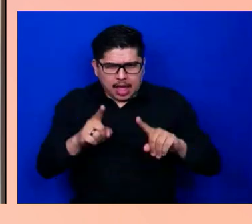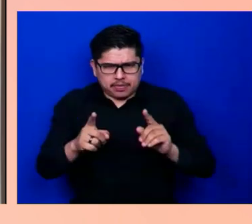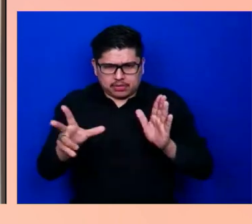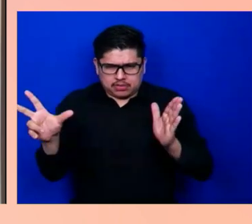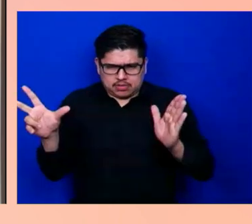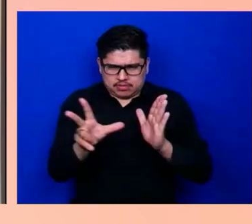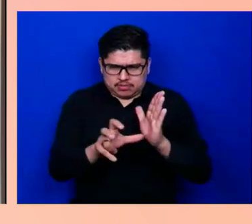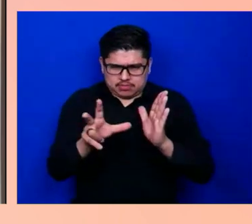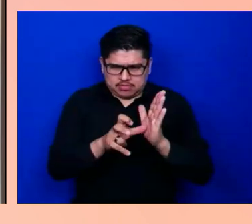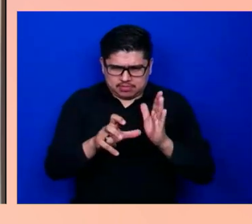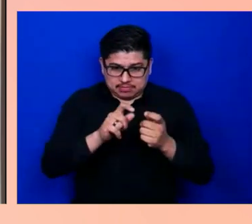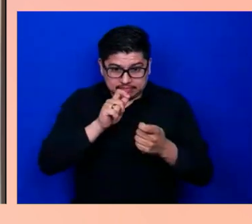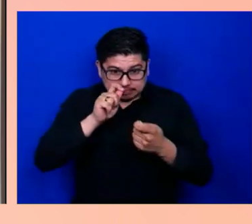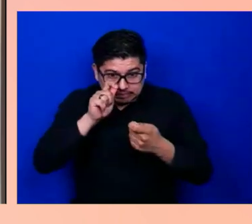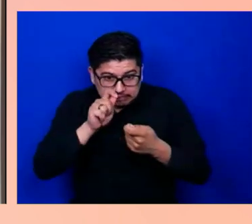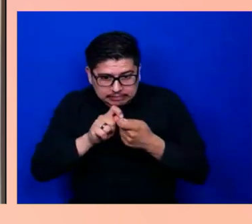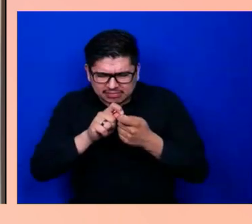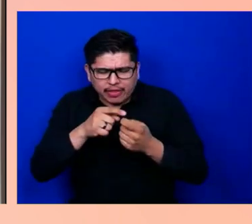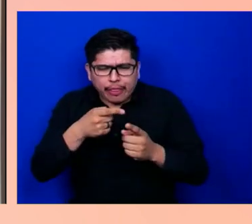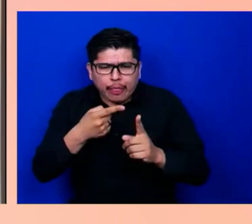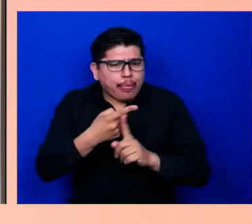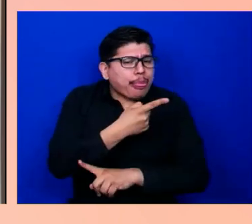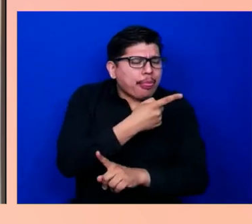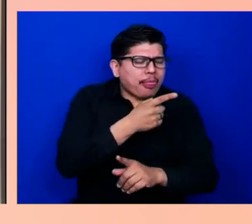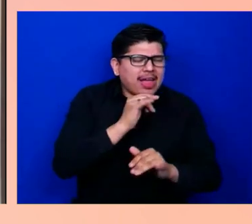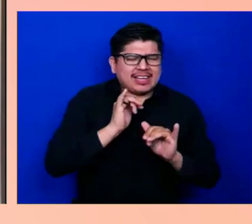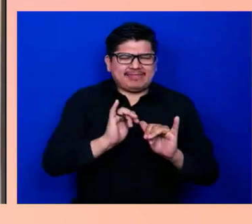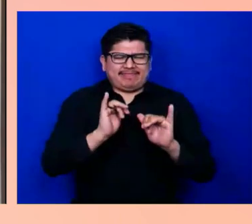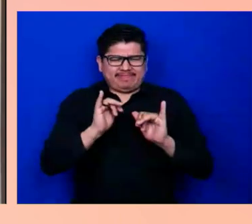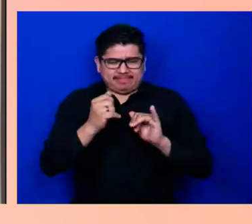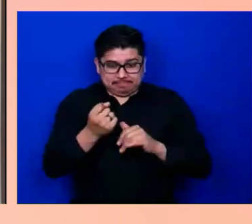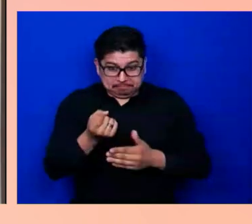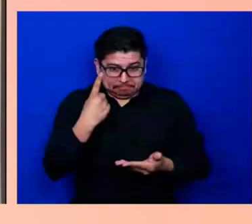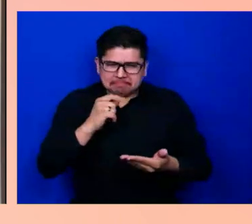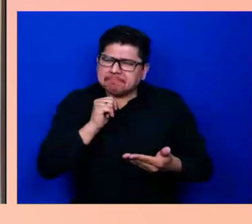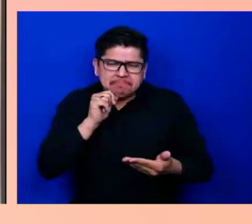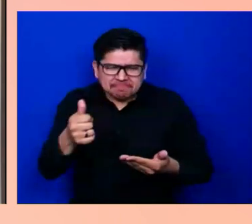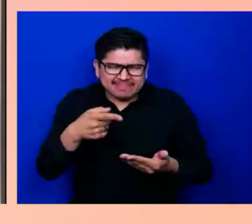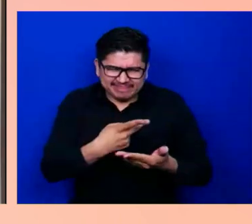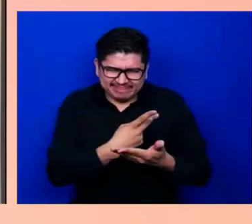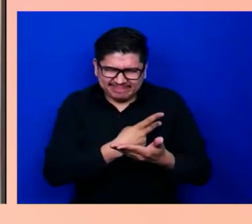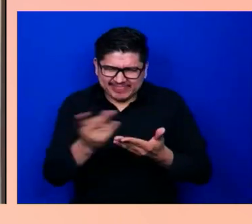not even being understood at all, starts to shut somebody down